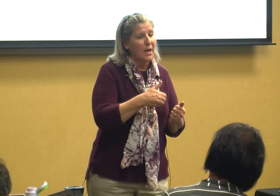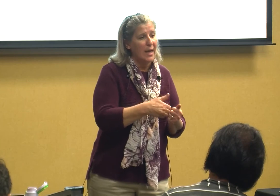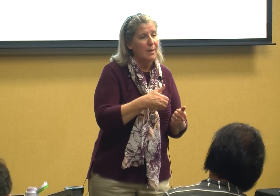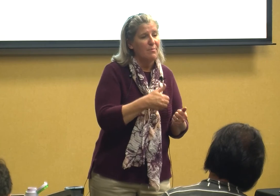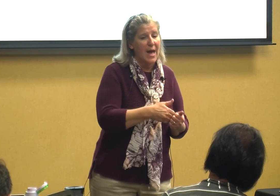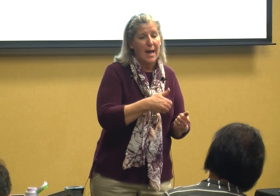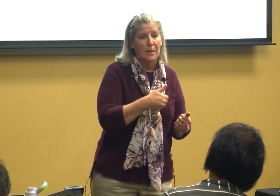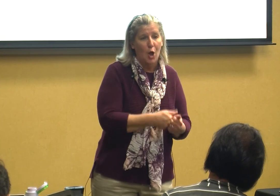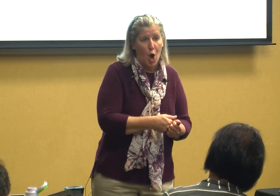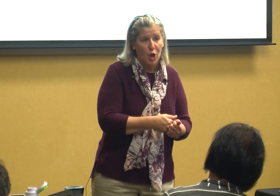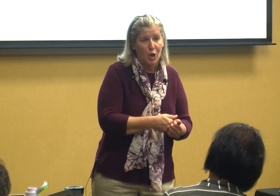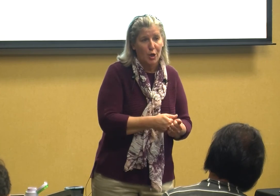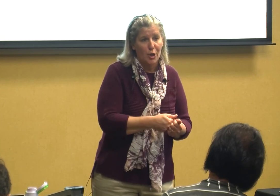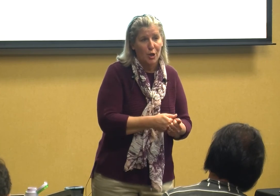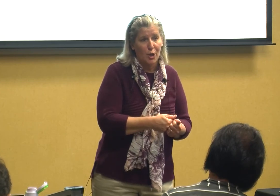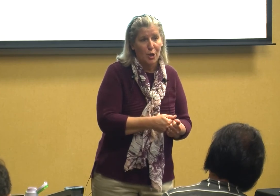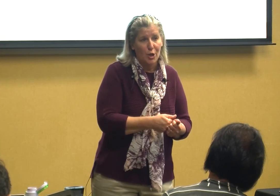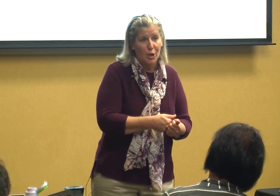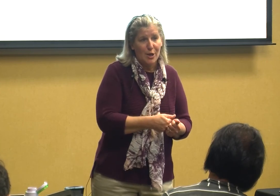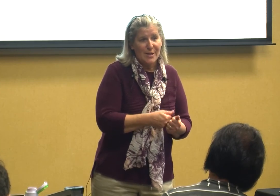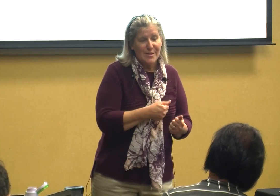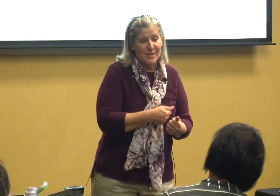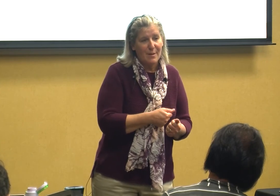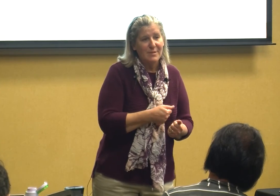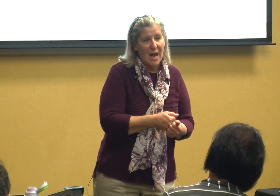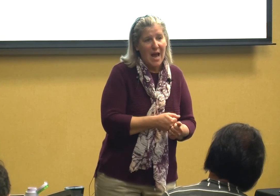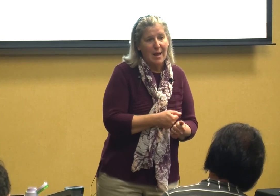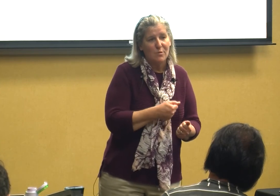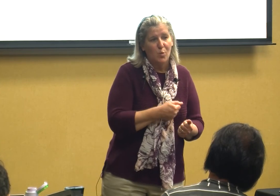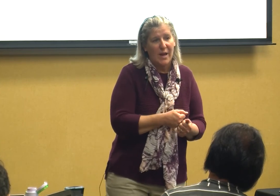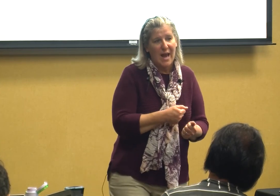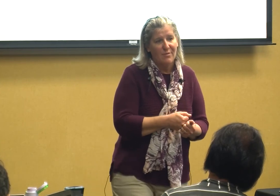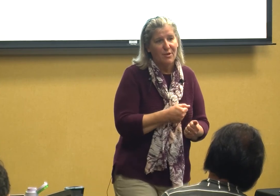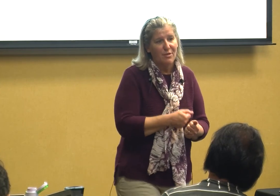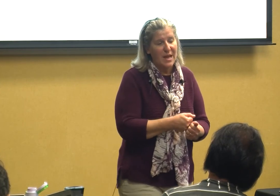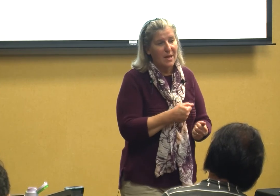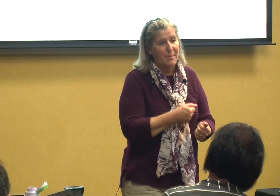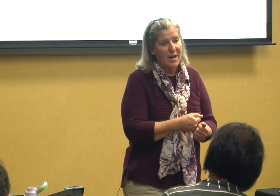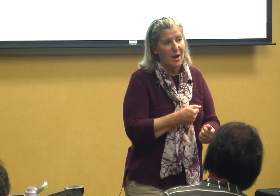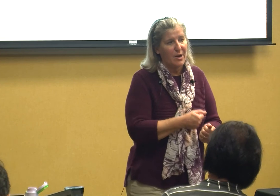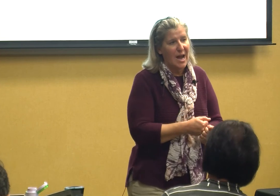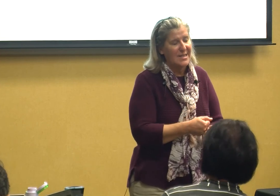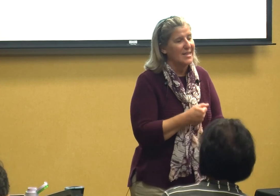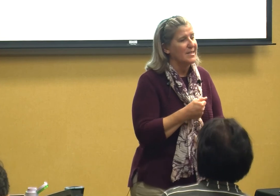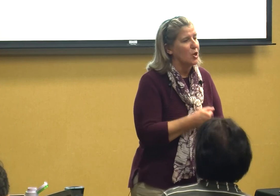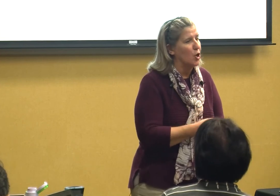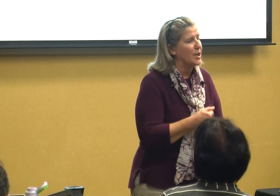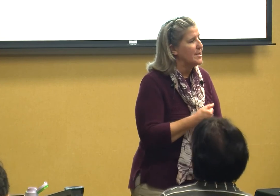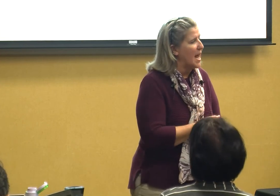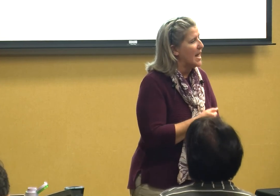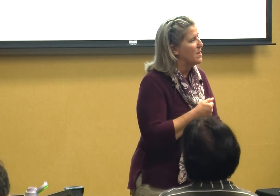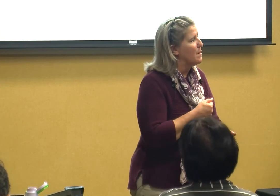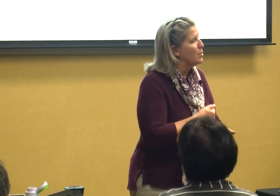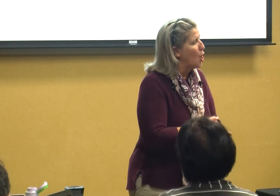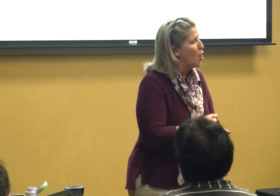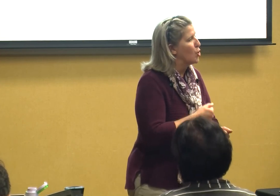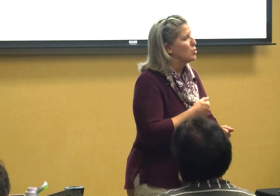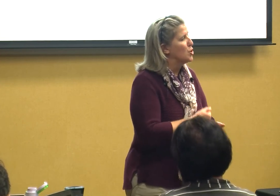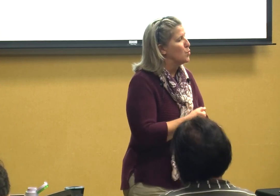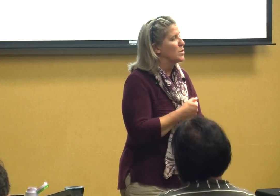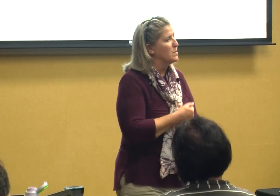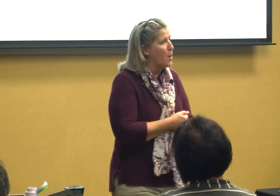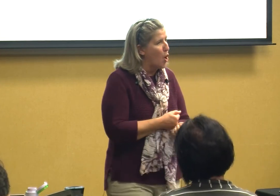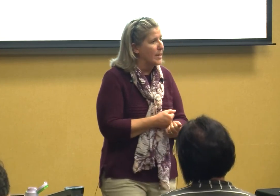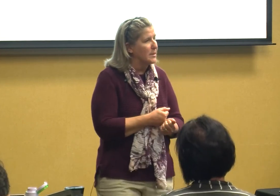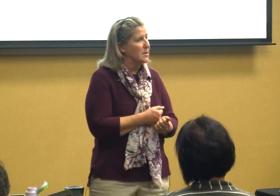him that long sometimes we have to think about our guys it's gonna take them longer to respond